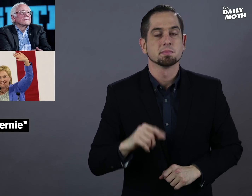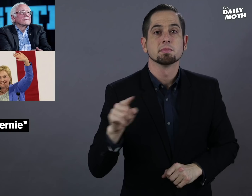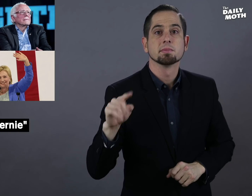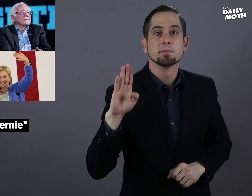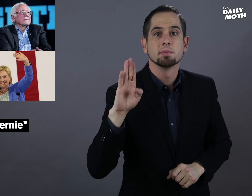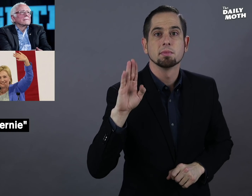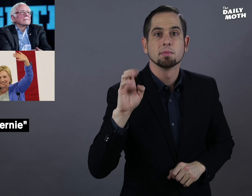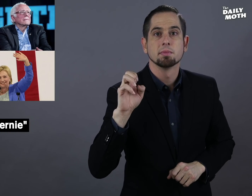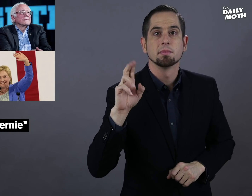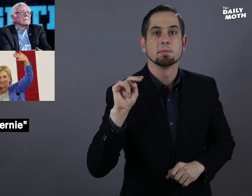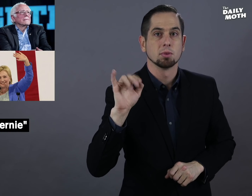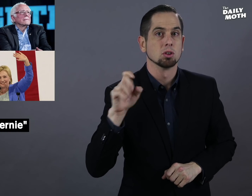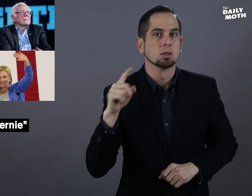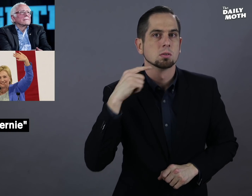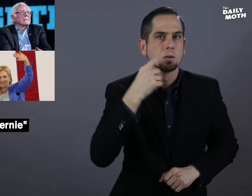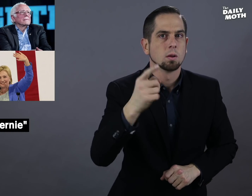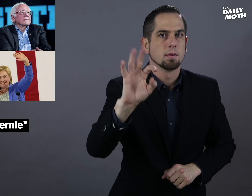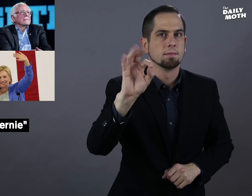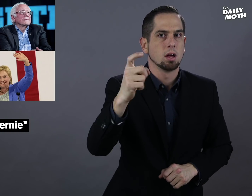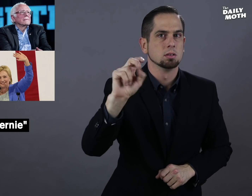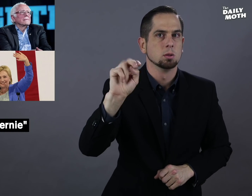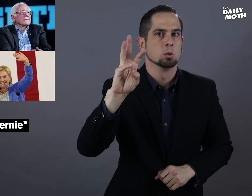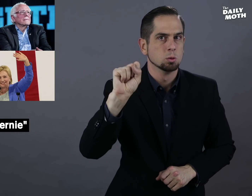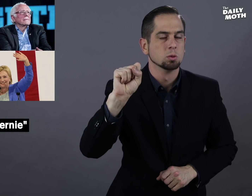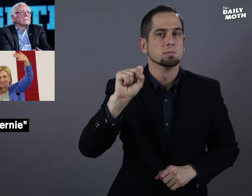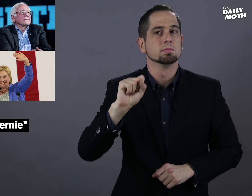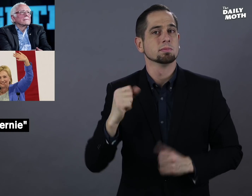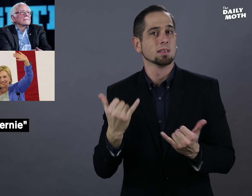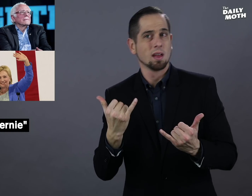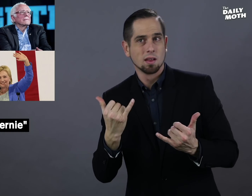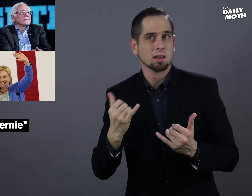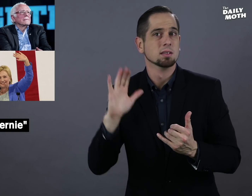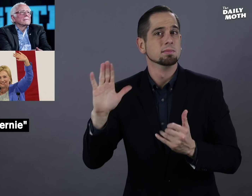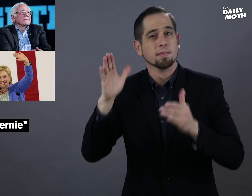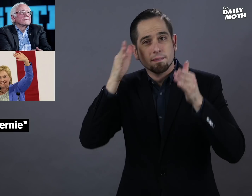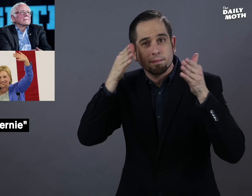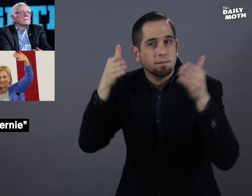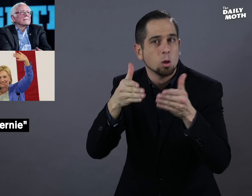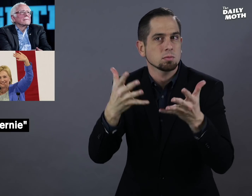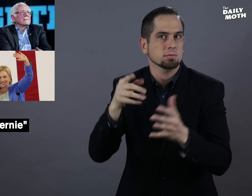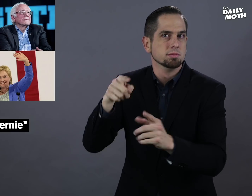Bernie told Fox News that his focus is on